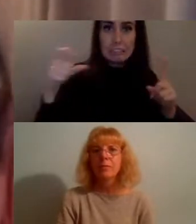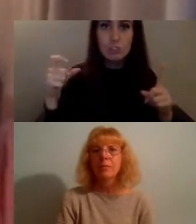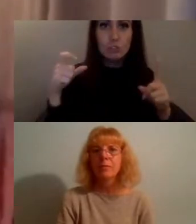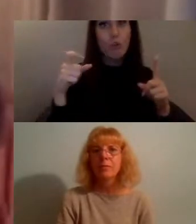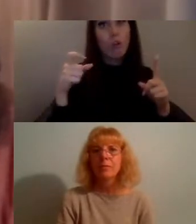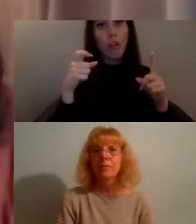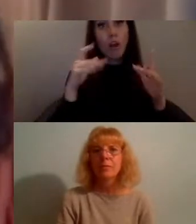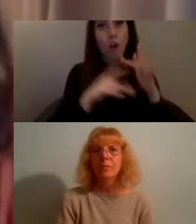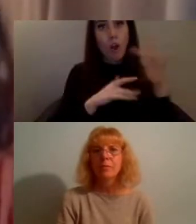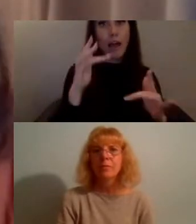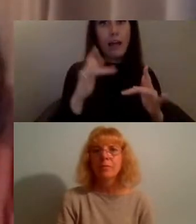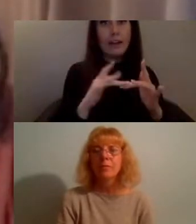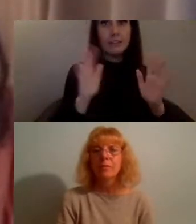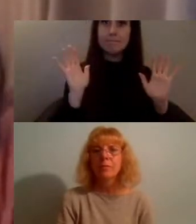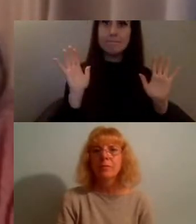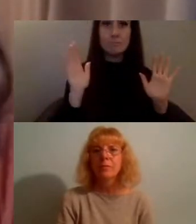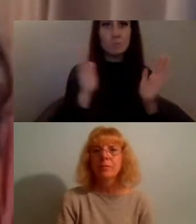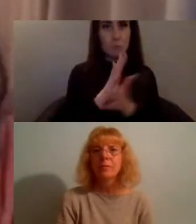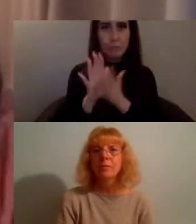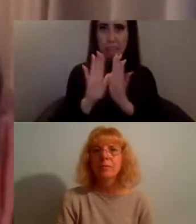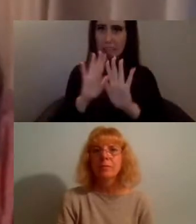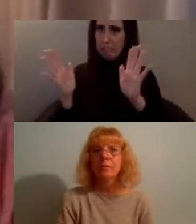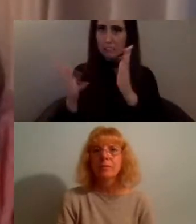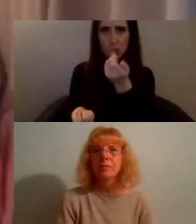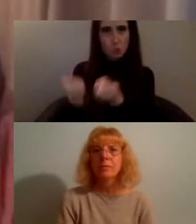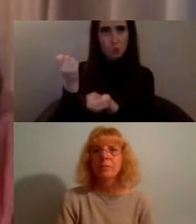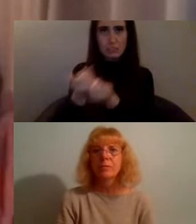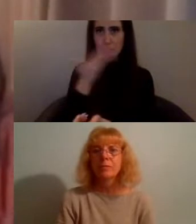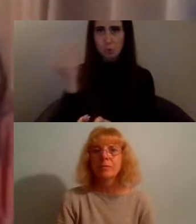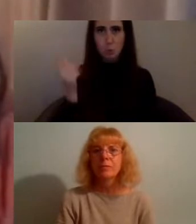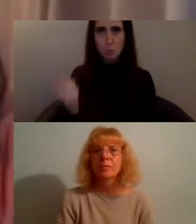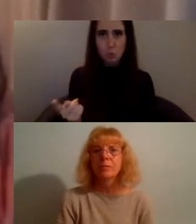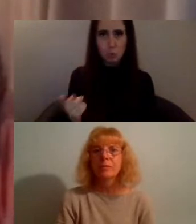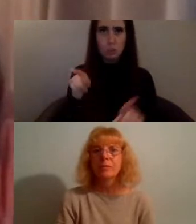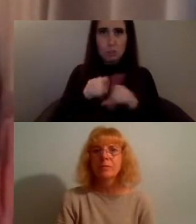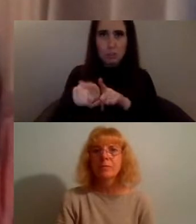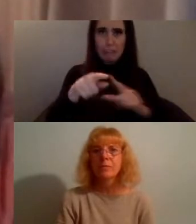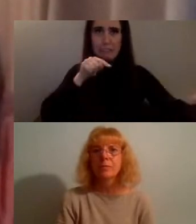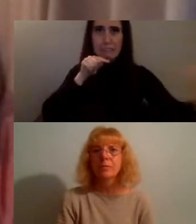very injustices that we're trying to fight against as people working towards a more just future